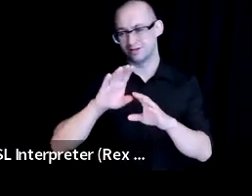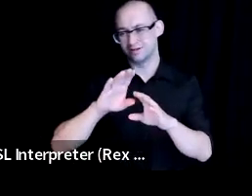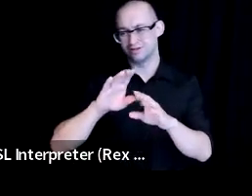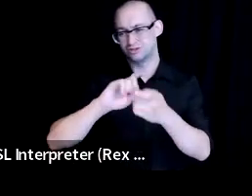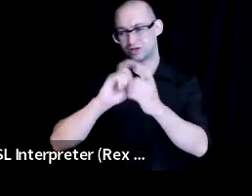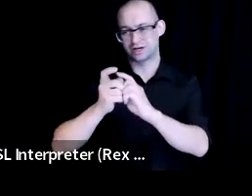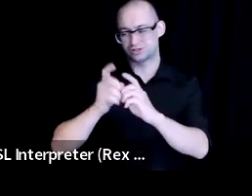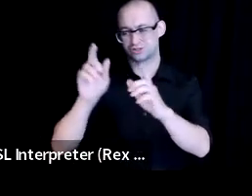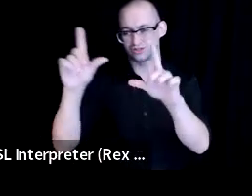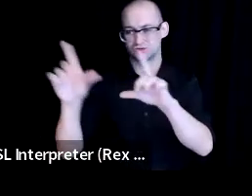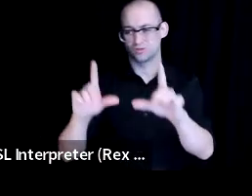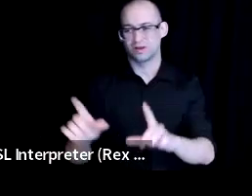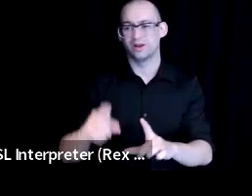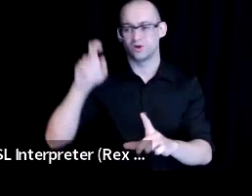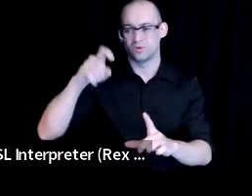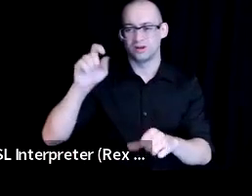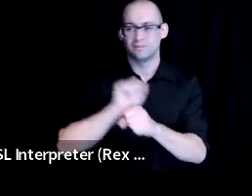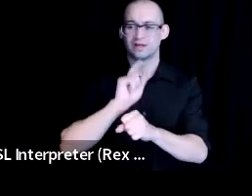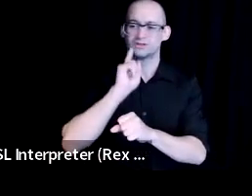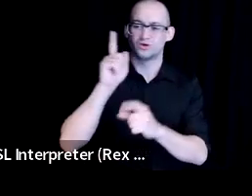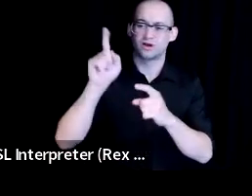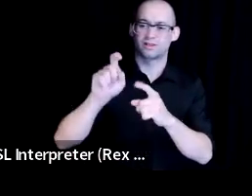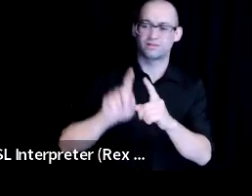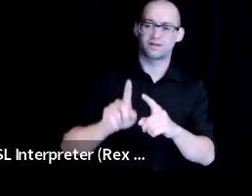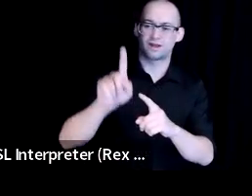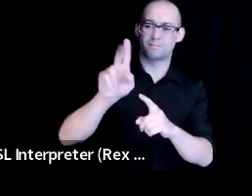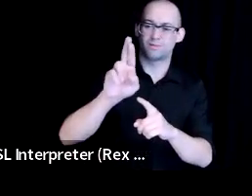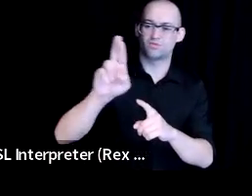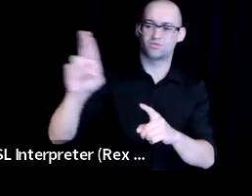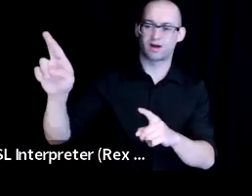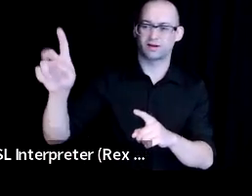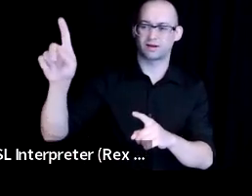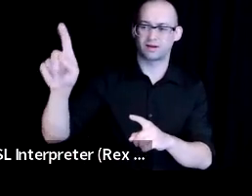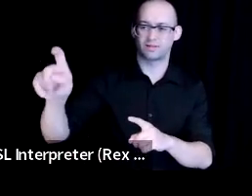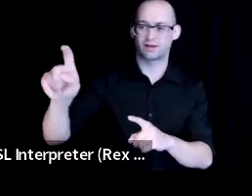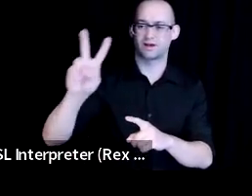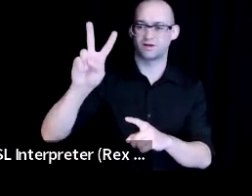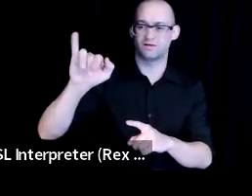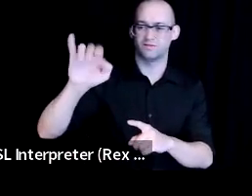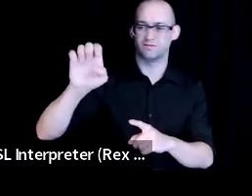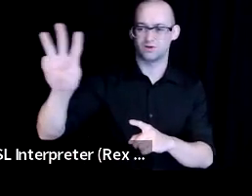We'll start with an overview of key takeaways from the first 2 meetings held in February and March.